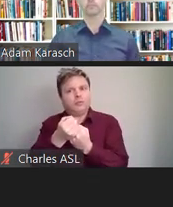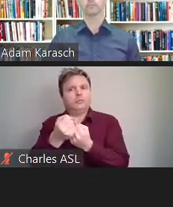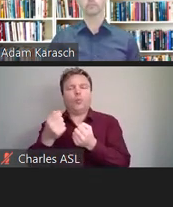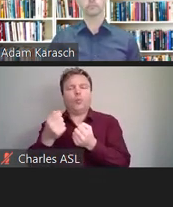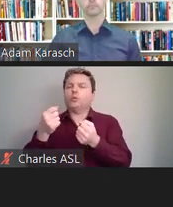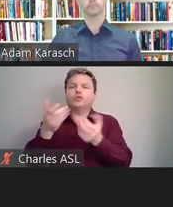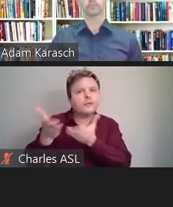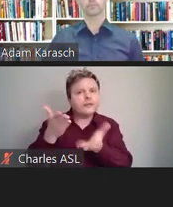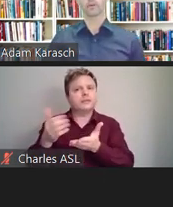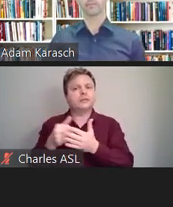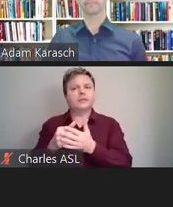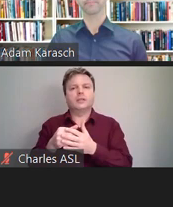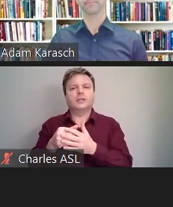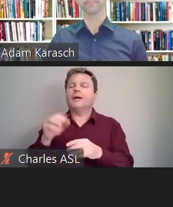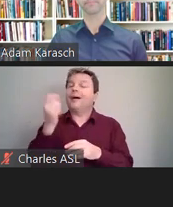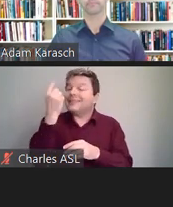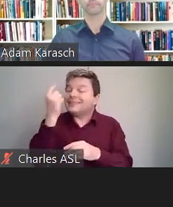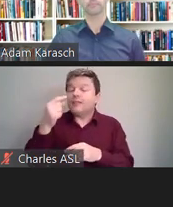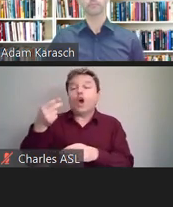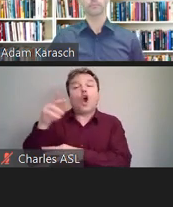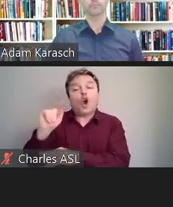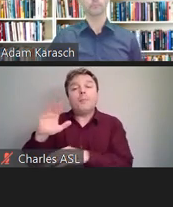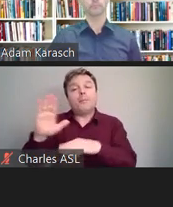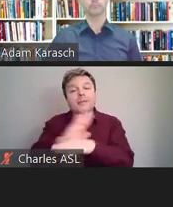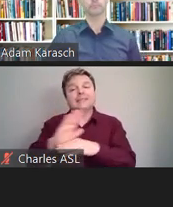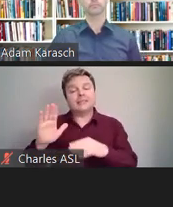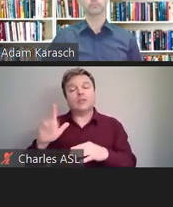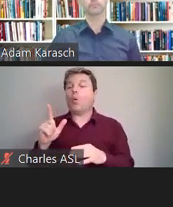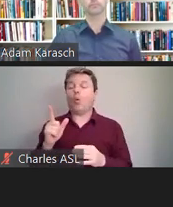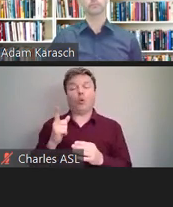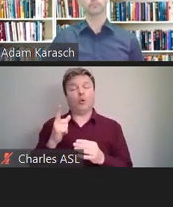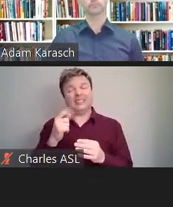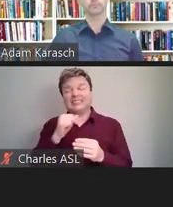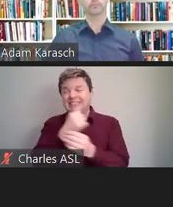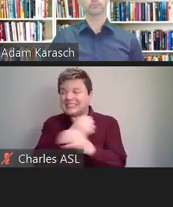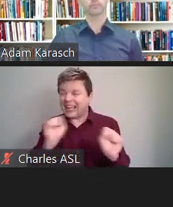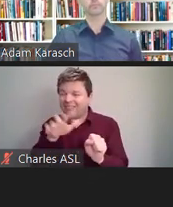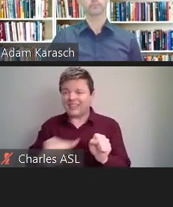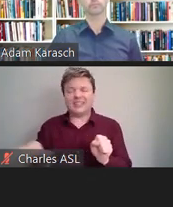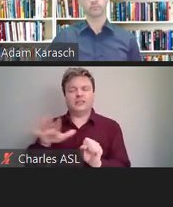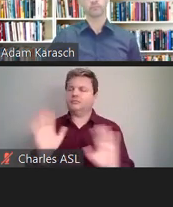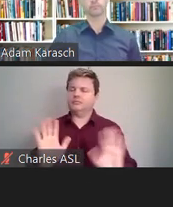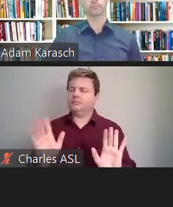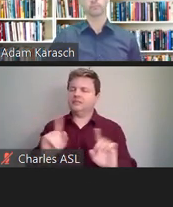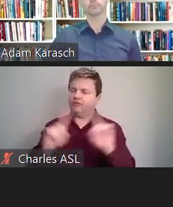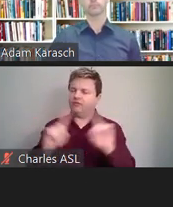So number one, you need to talk about it. Number two, you need to provide it. I'm not going to get too far into the weeds